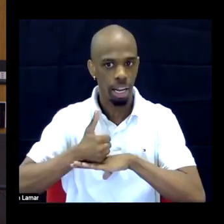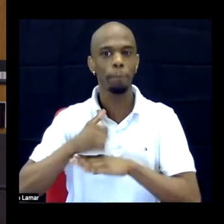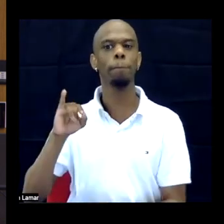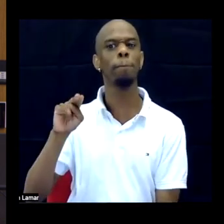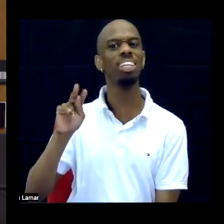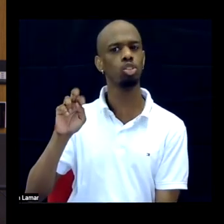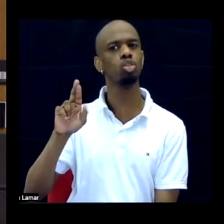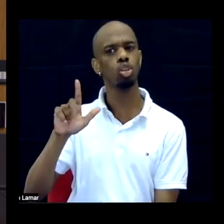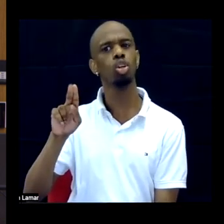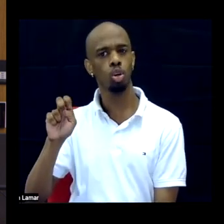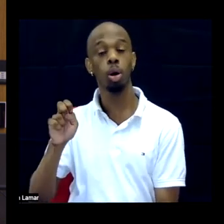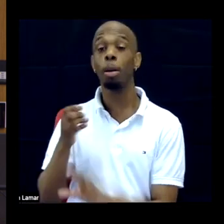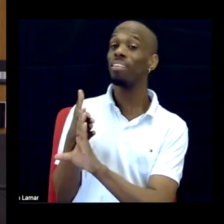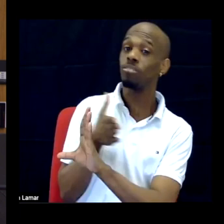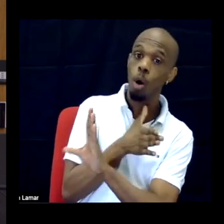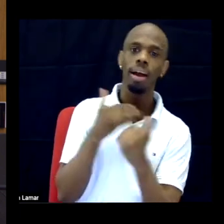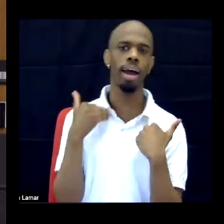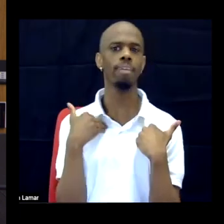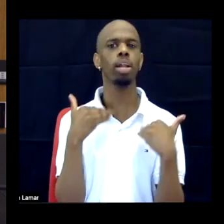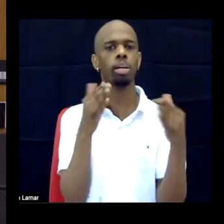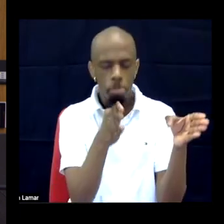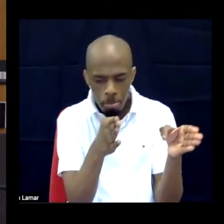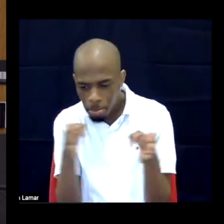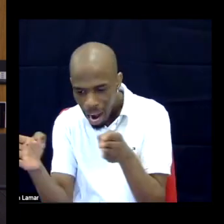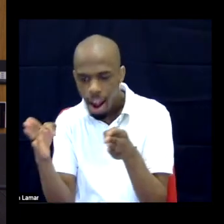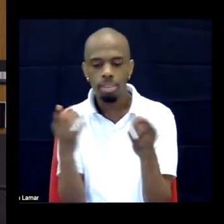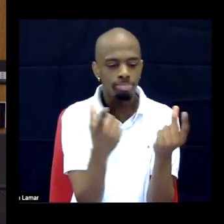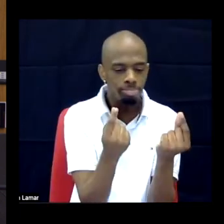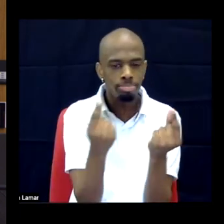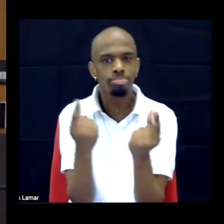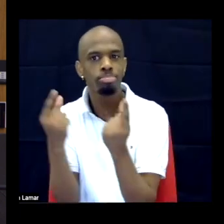order and all of these lessons were at the end with the chapter on the interviews of